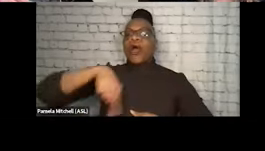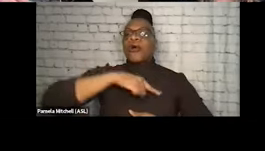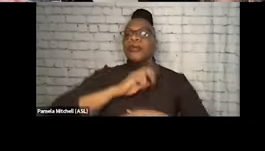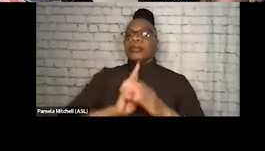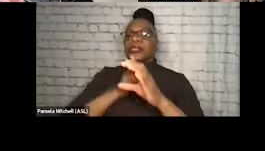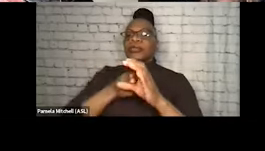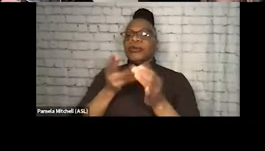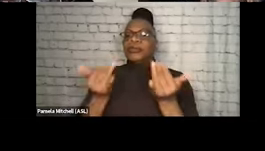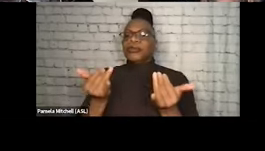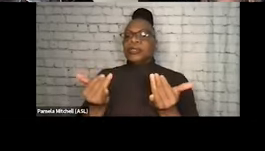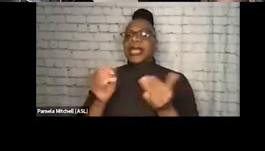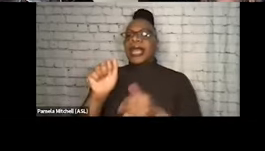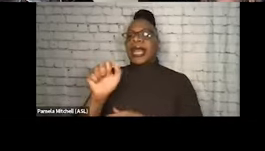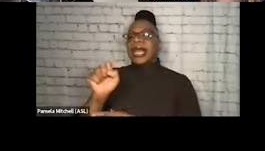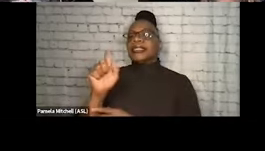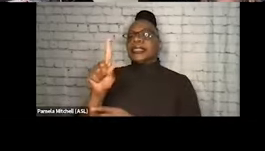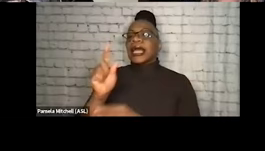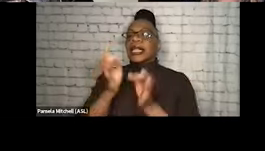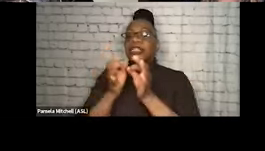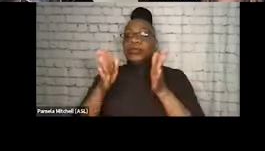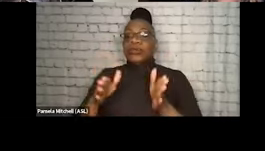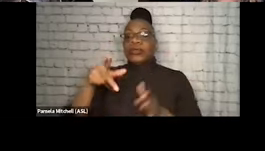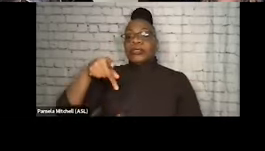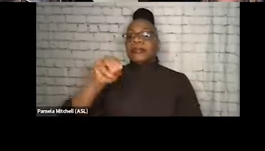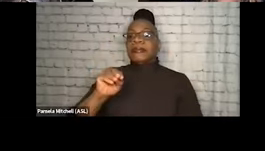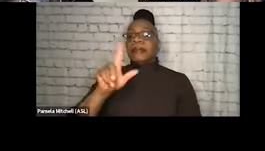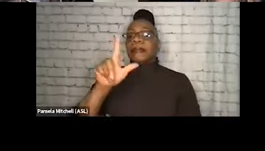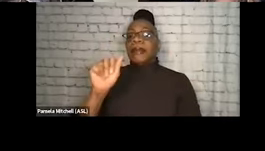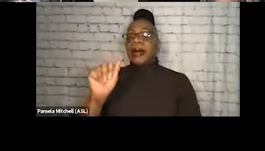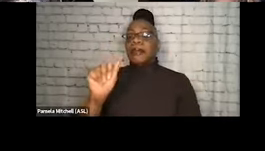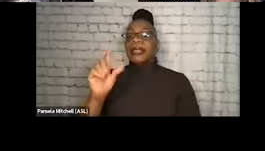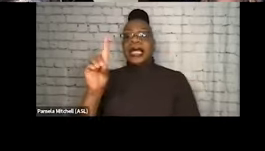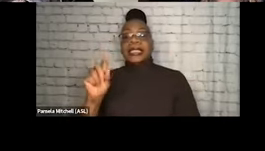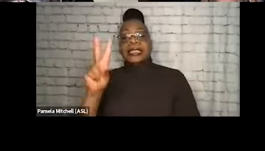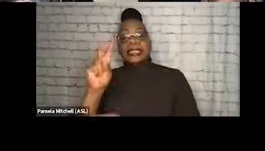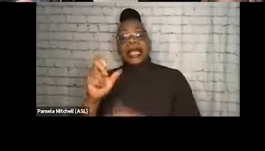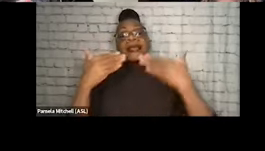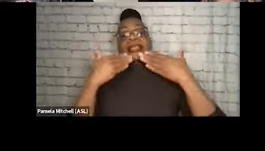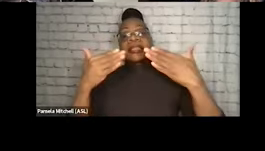by our American Sign Language interpreters, Pamela and Dave. We thank them for being here with us.